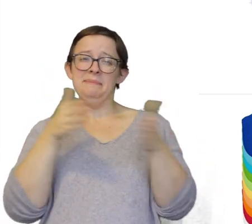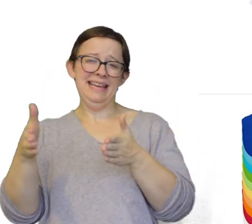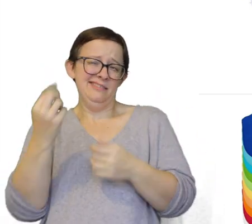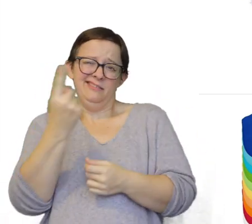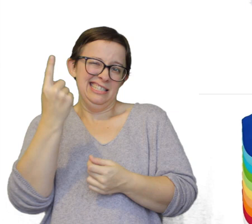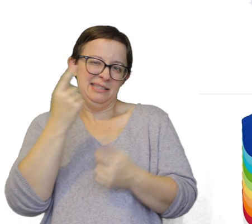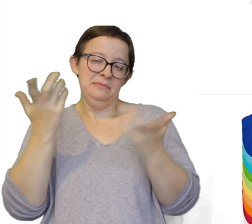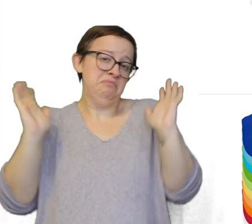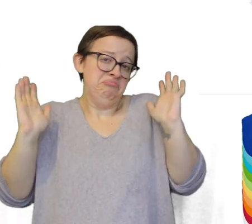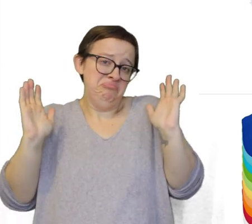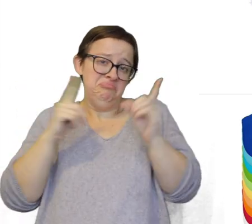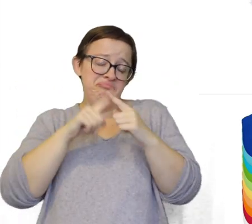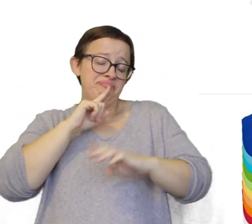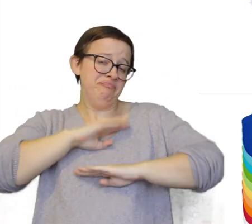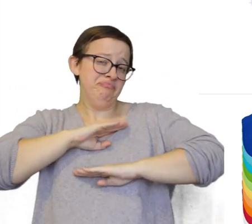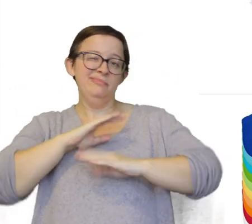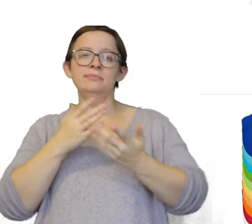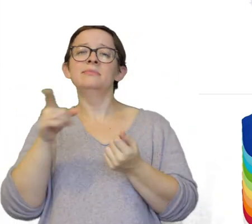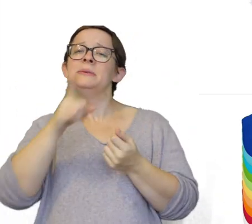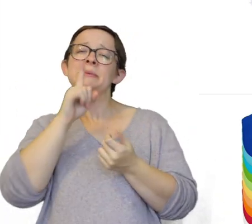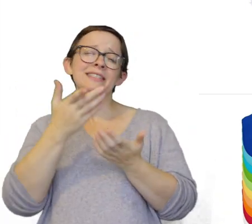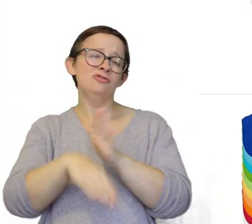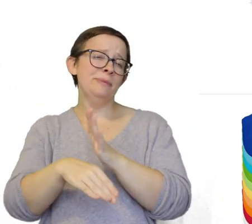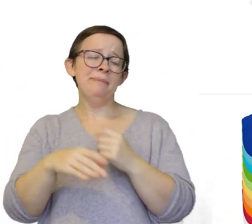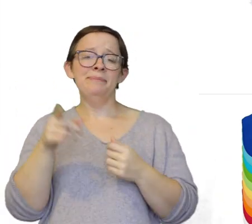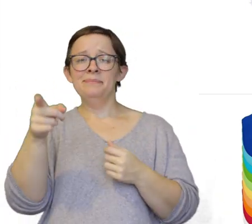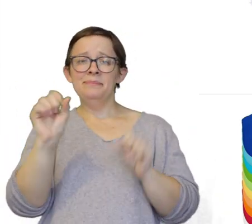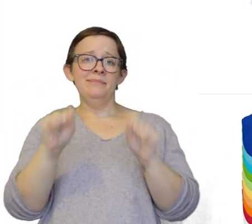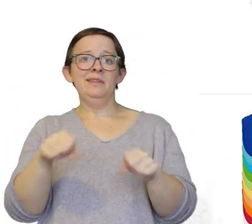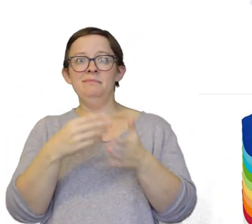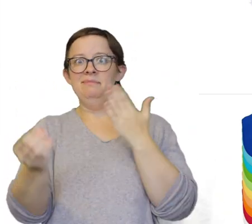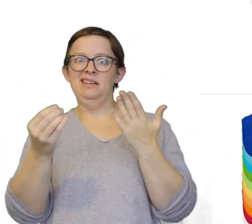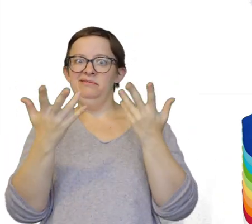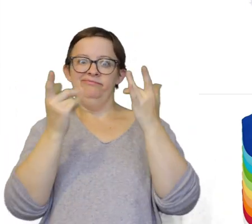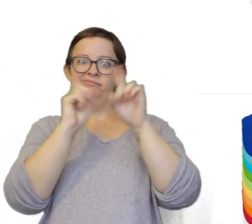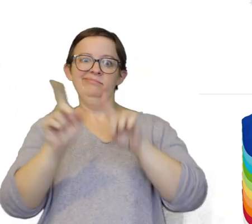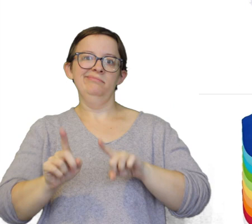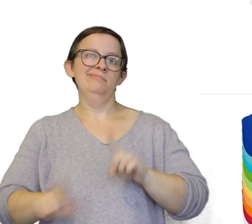or something like that and you're good to go. These are really cheap. You can get you know all different packs...